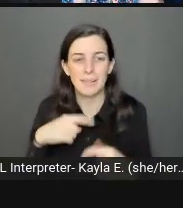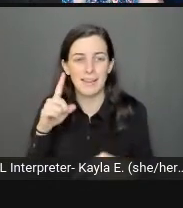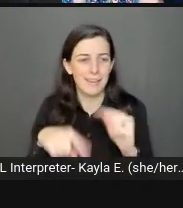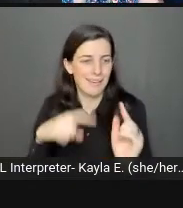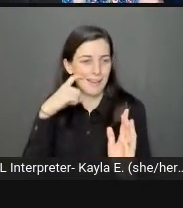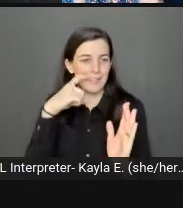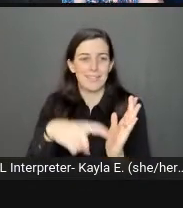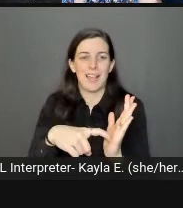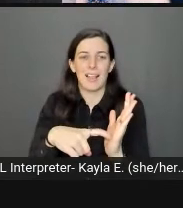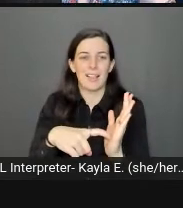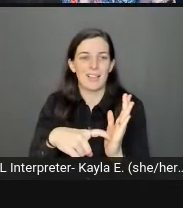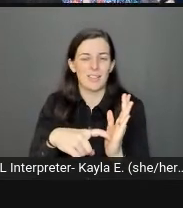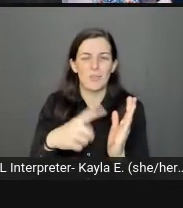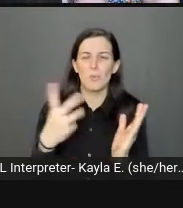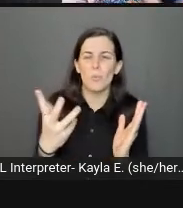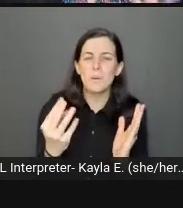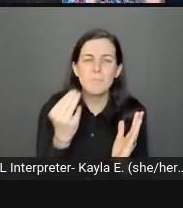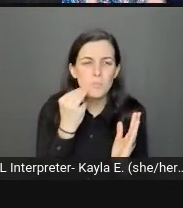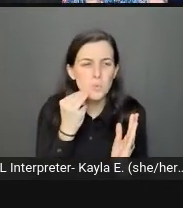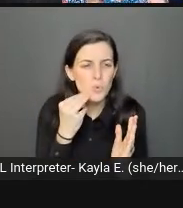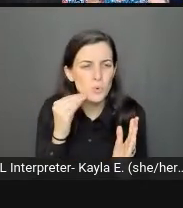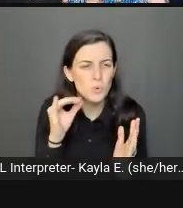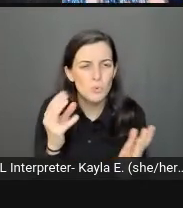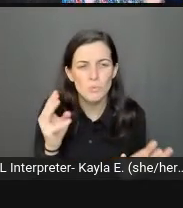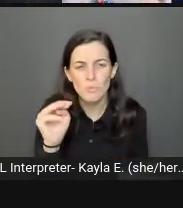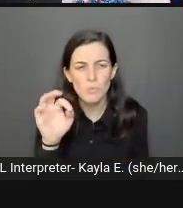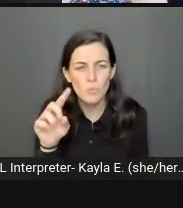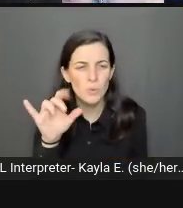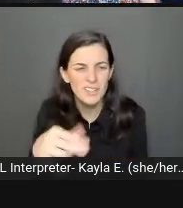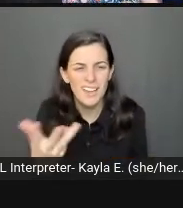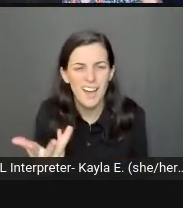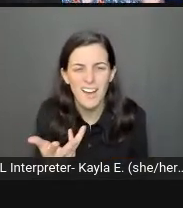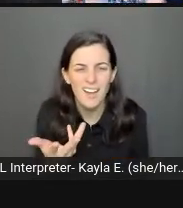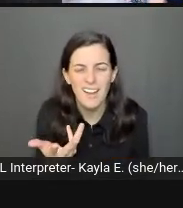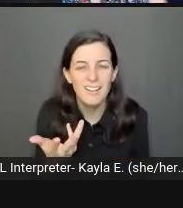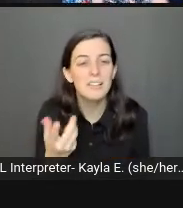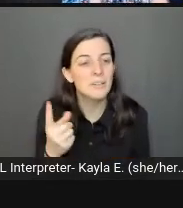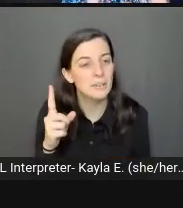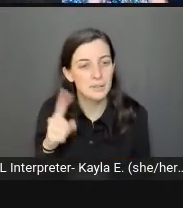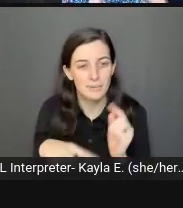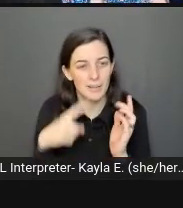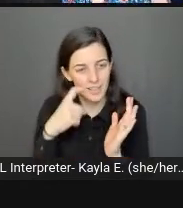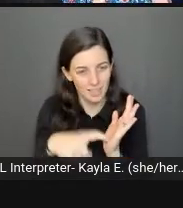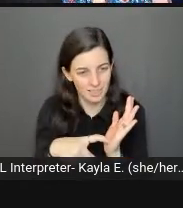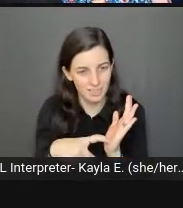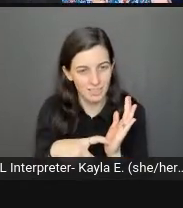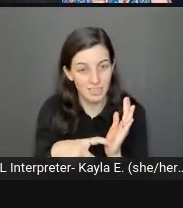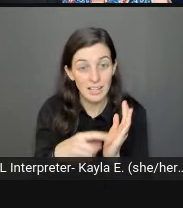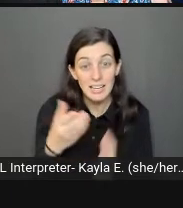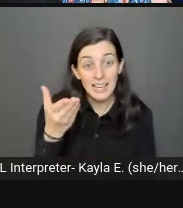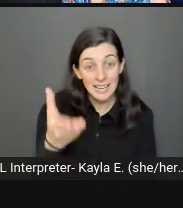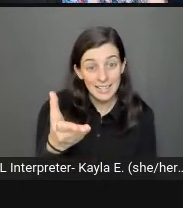to represent. Perfect example, my uncle here is not smiling with his teeth.